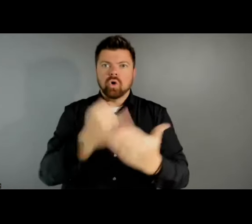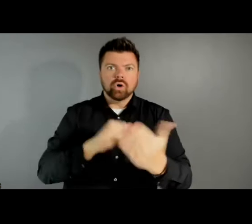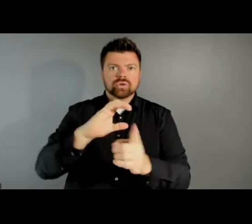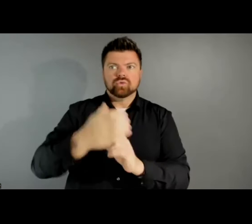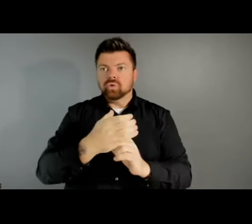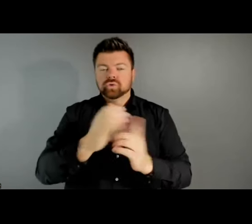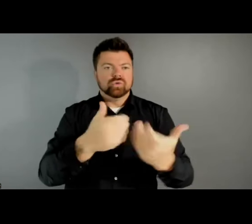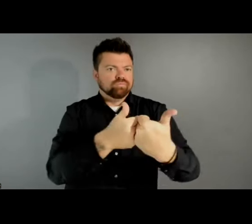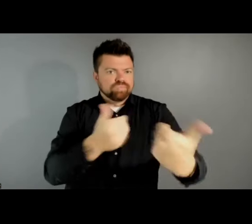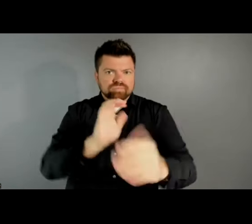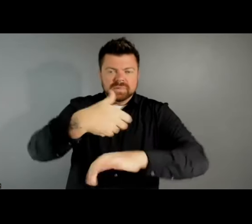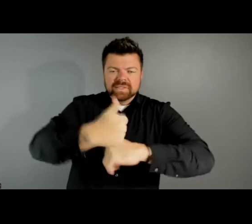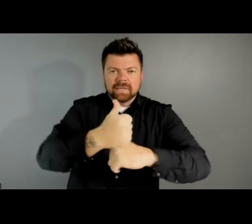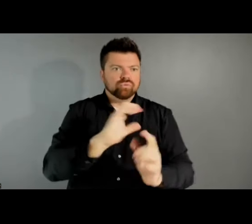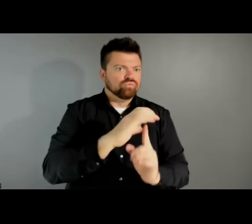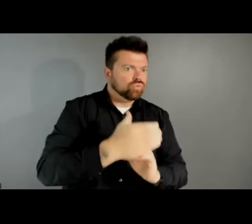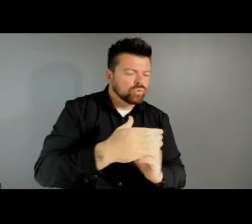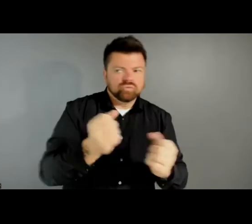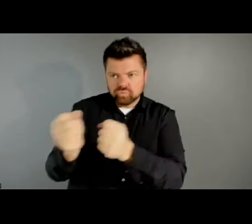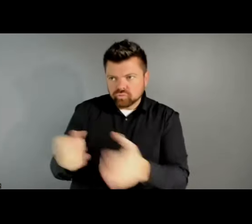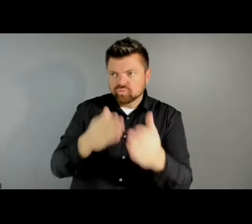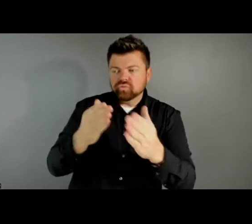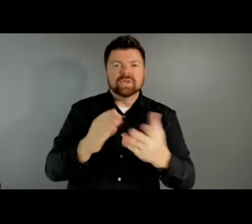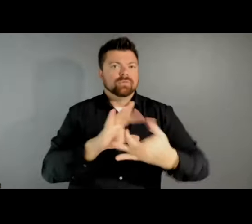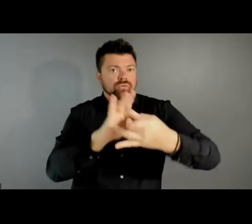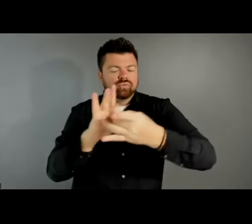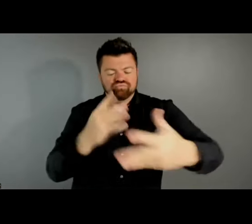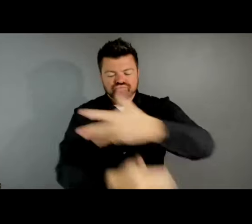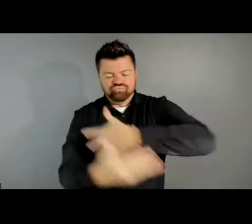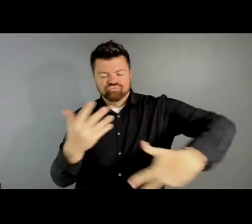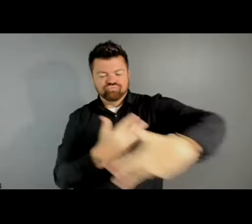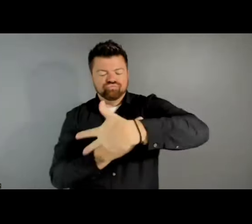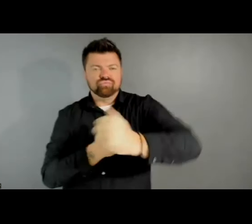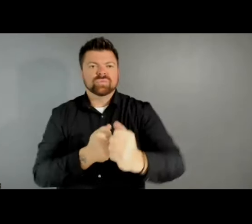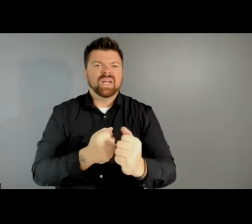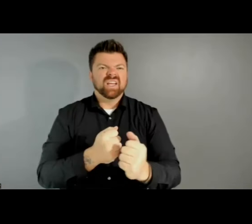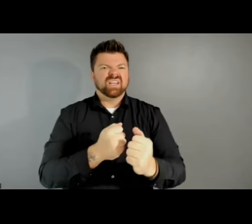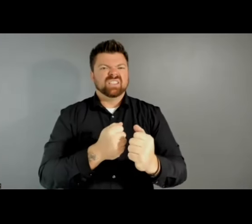that seek to strengthen belonging and social connection as a dimension of improved health and